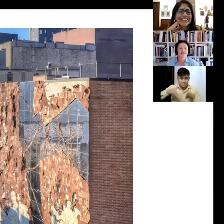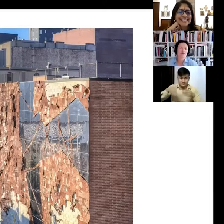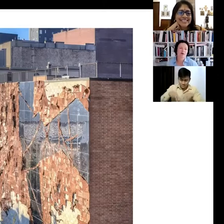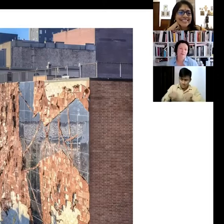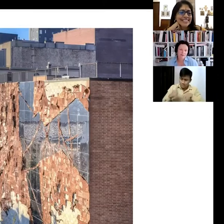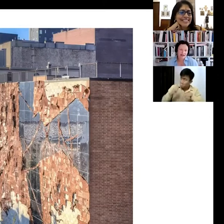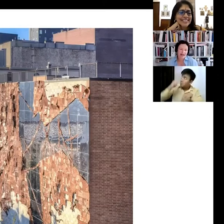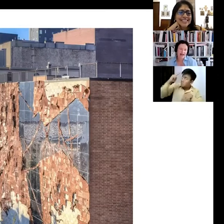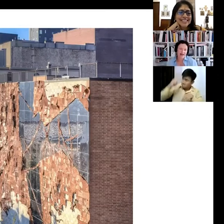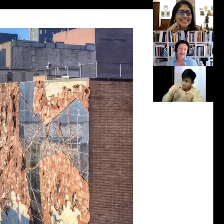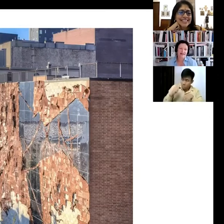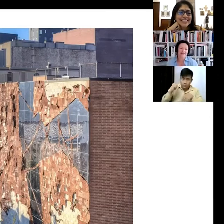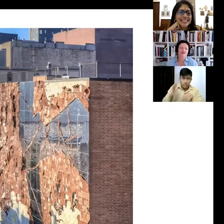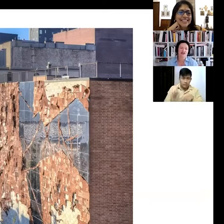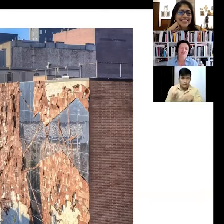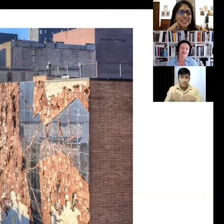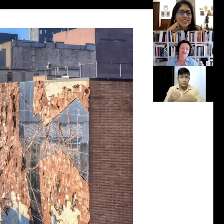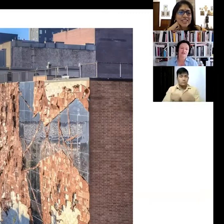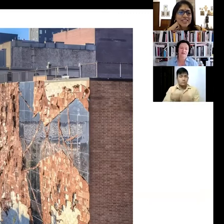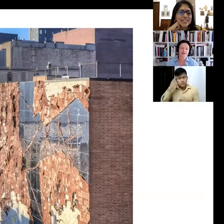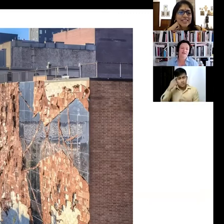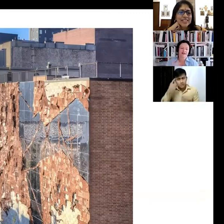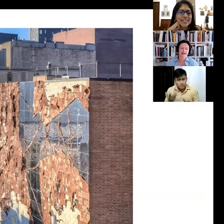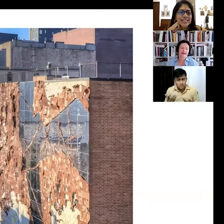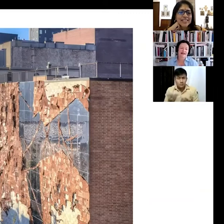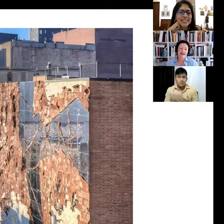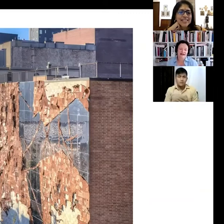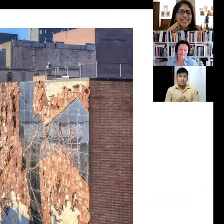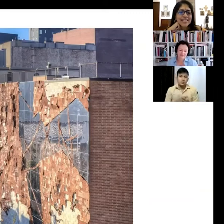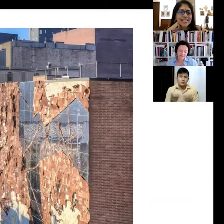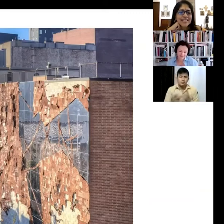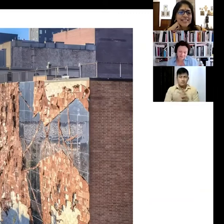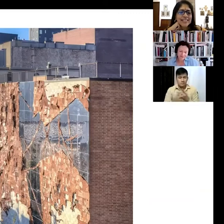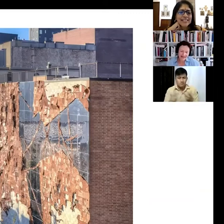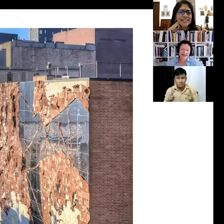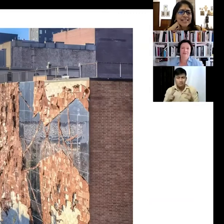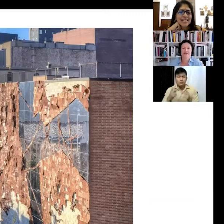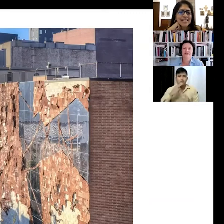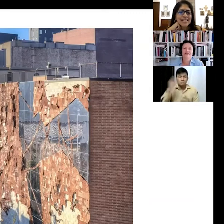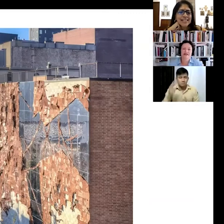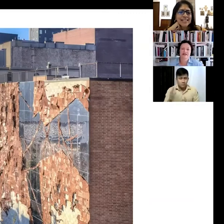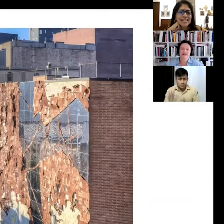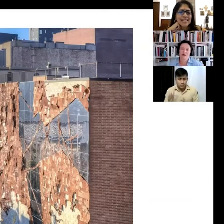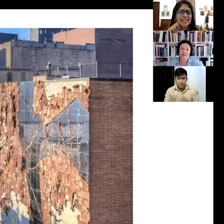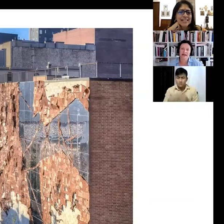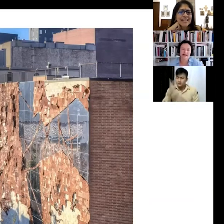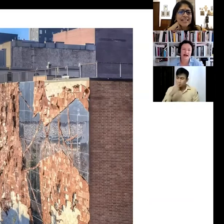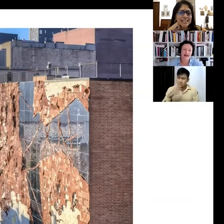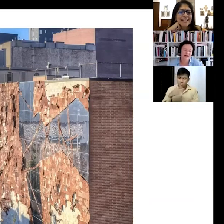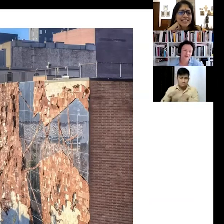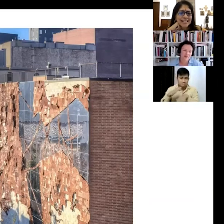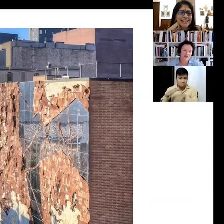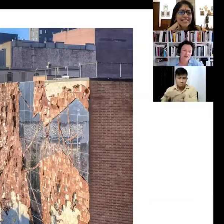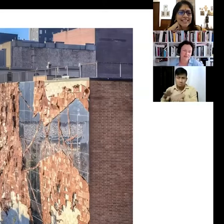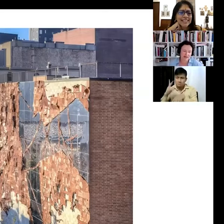so I think the conjunction of these four different experiences is what make the High Line so special.